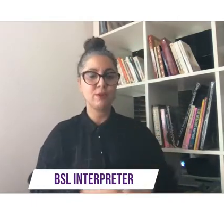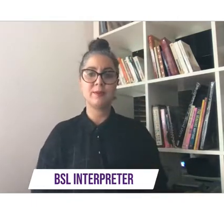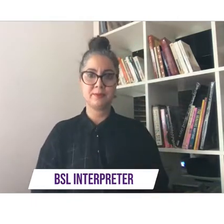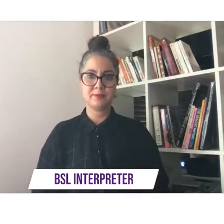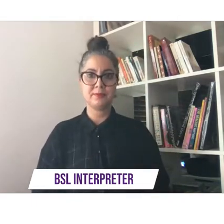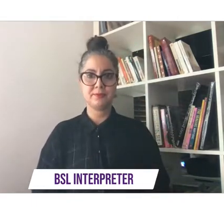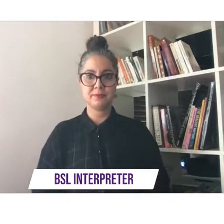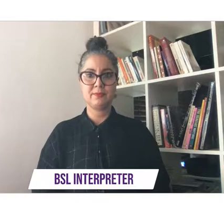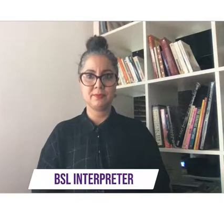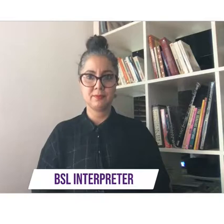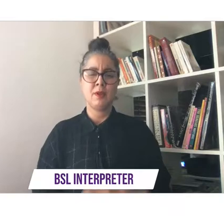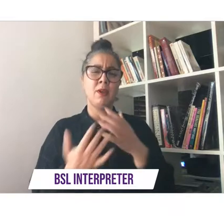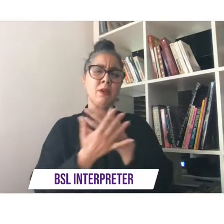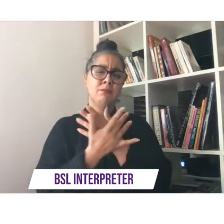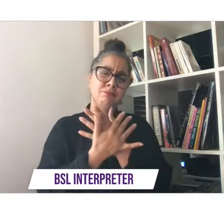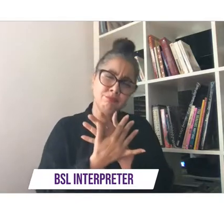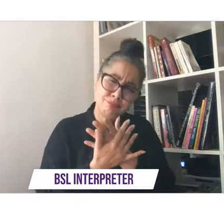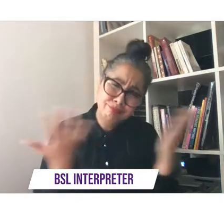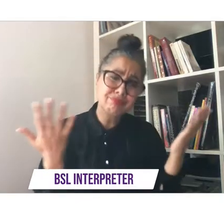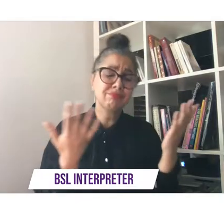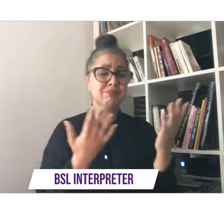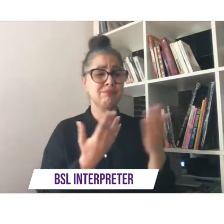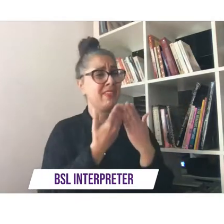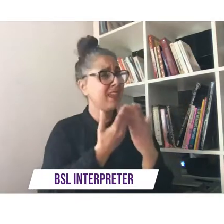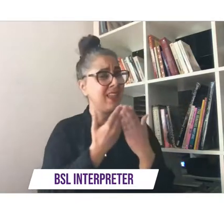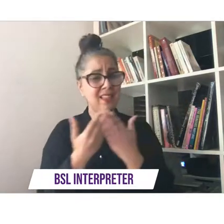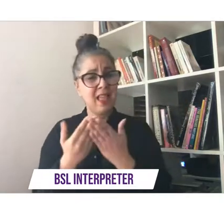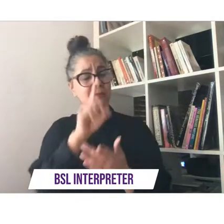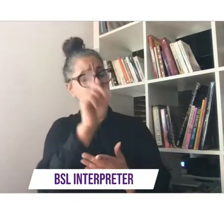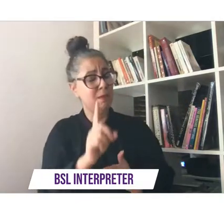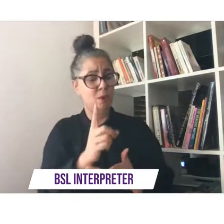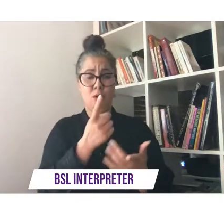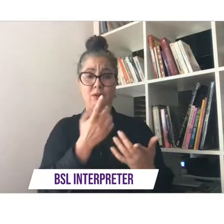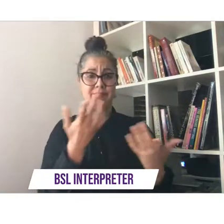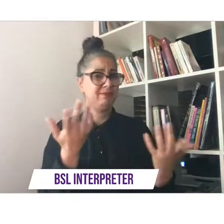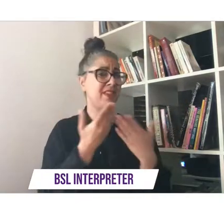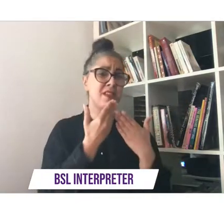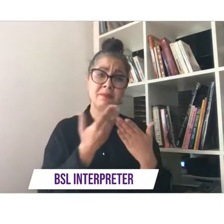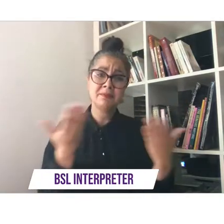there are so many people to thank for getting old getting us all to this point which frankly seemed